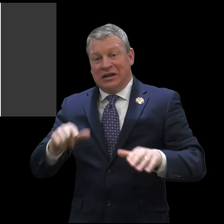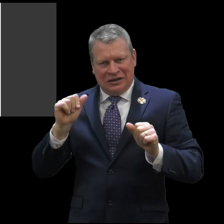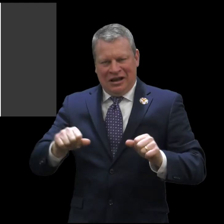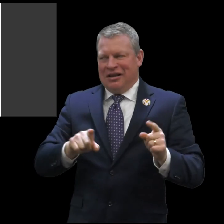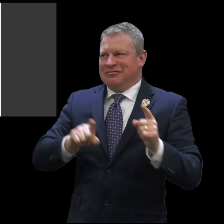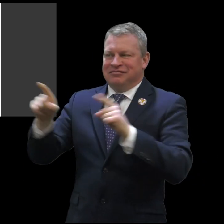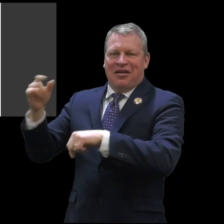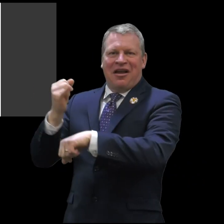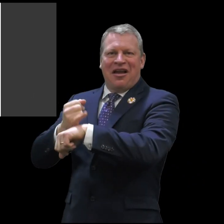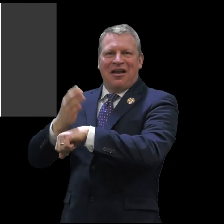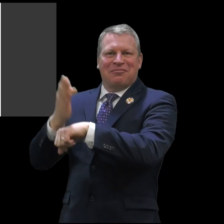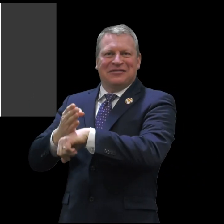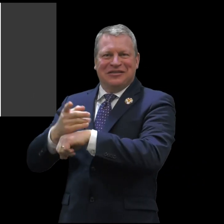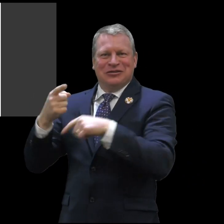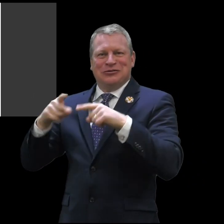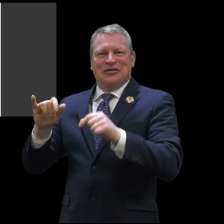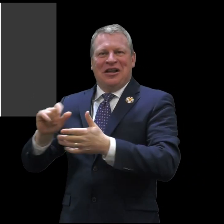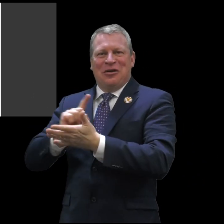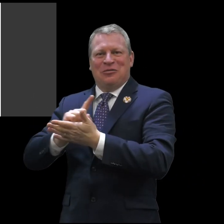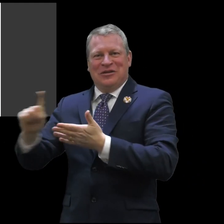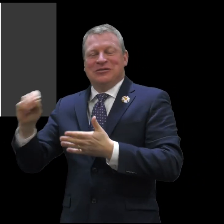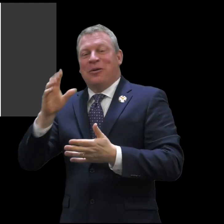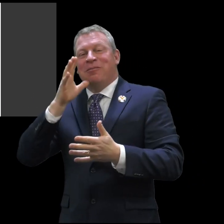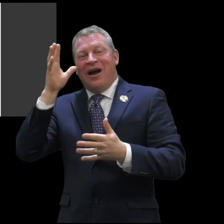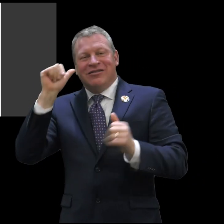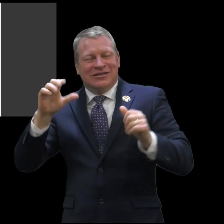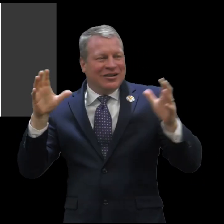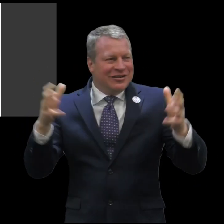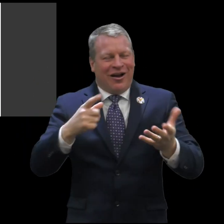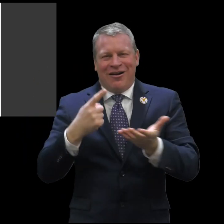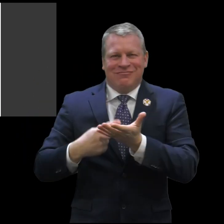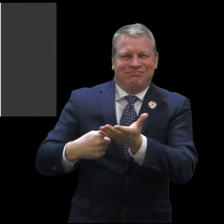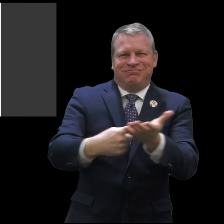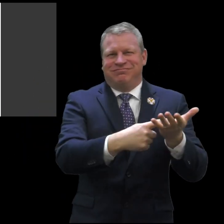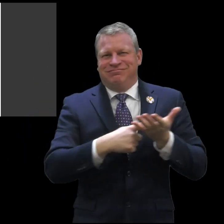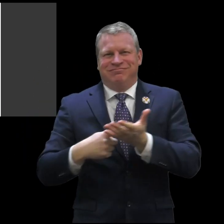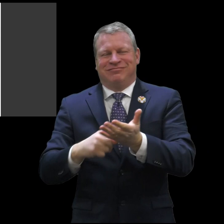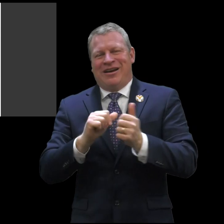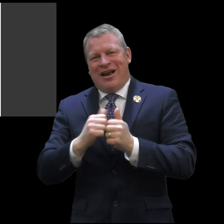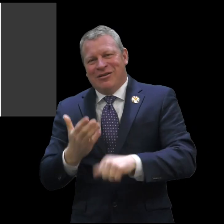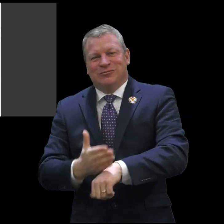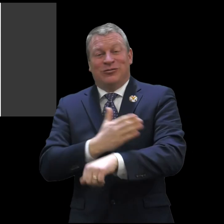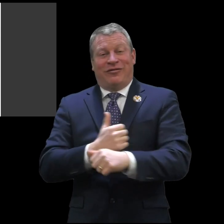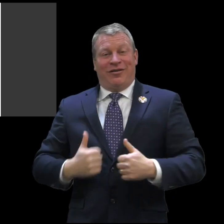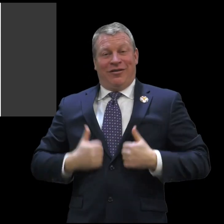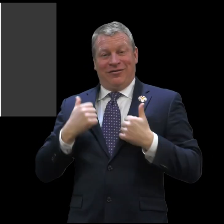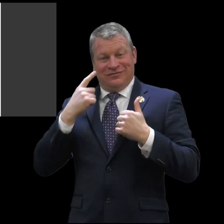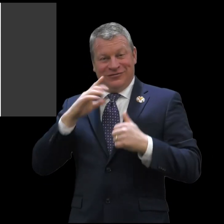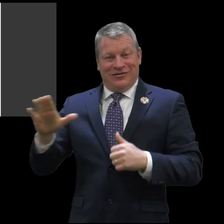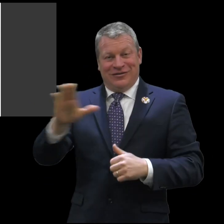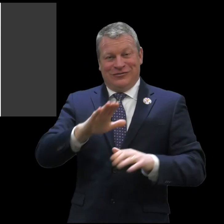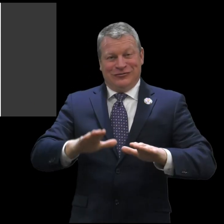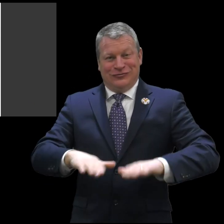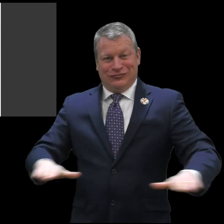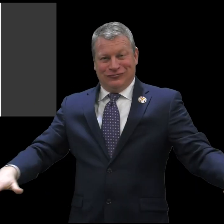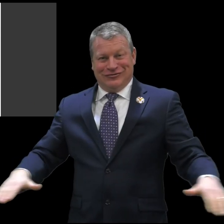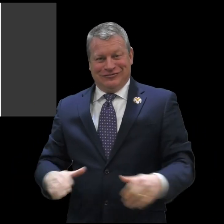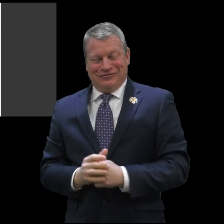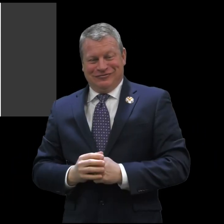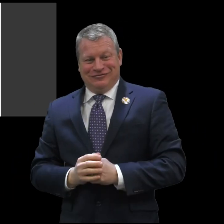families will be held here ASD and during that week their children will be able to head out to camp Isola Bella so the parents can work together and help